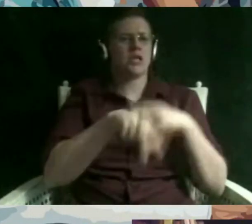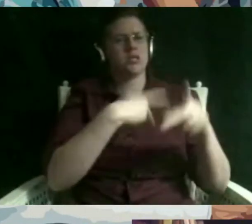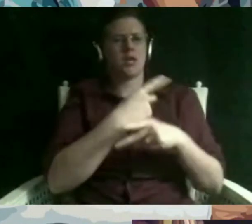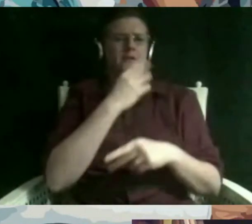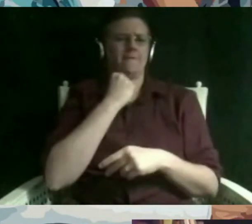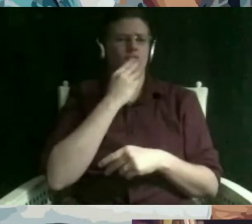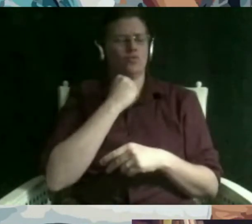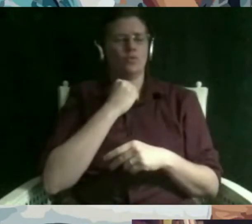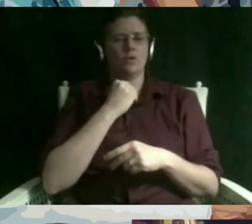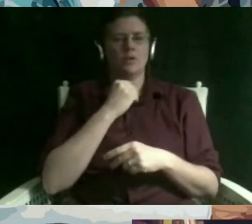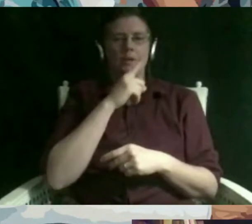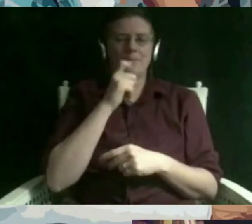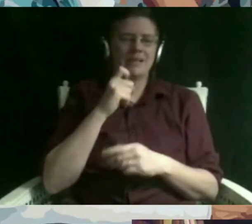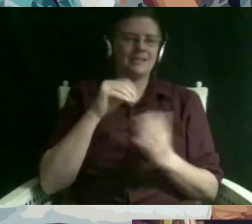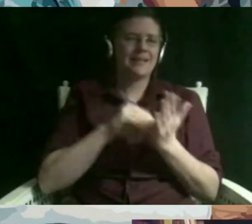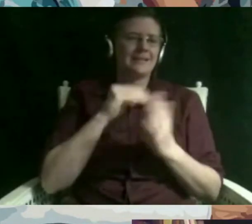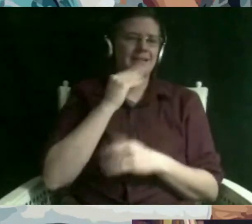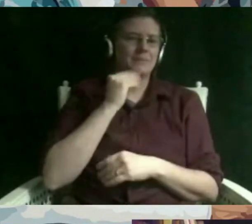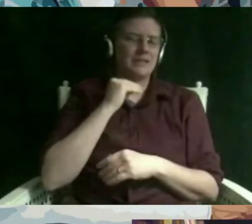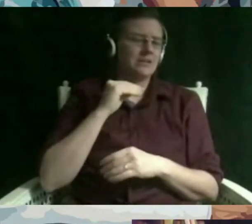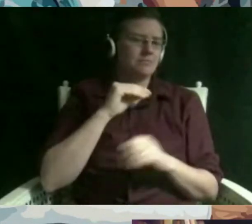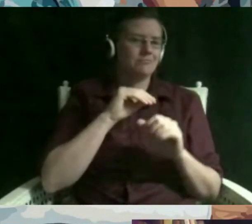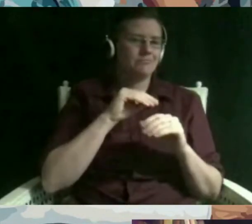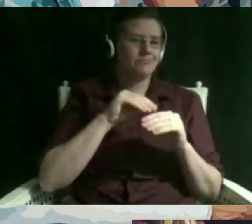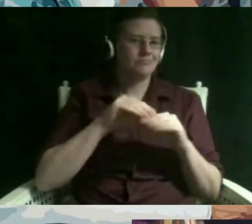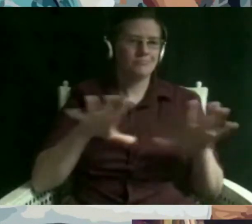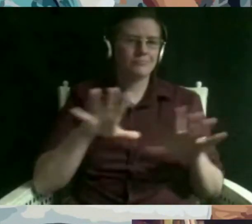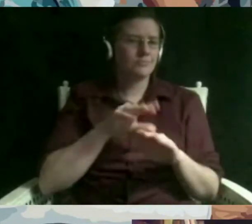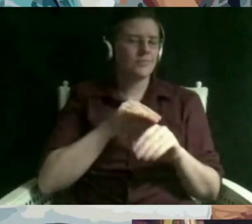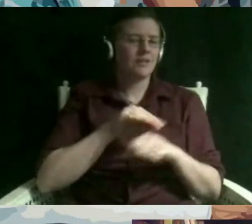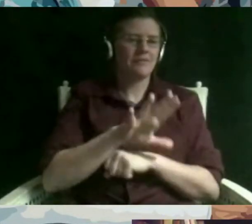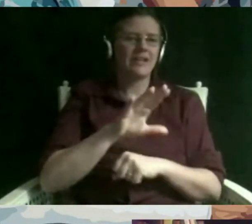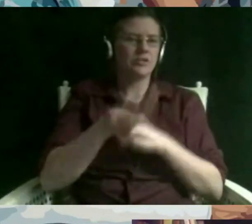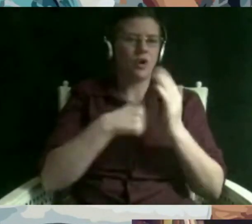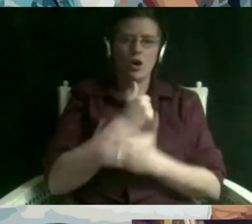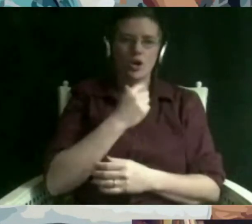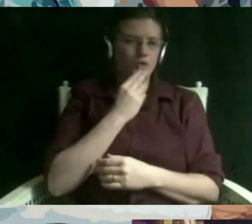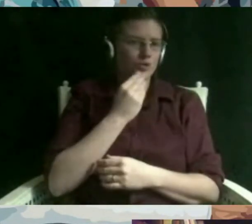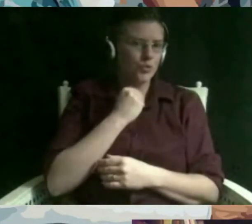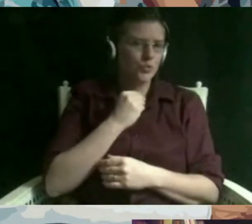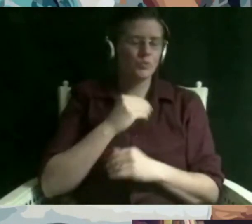affects all jews regardless of political affiliation um so dismissing anti-semitism that